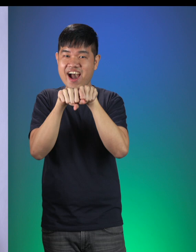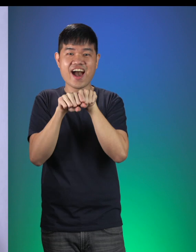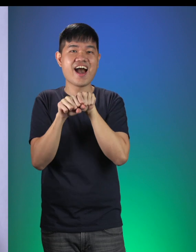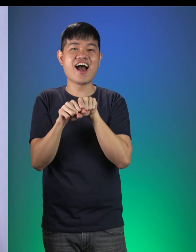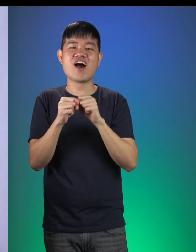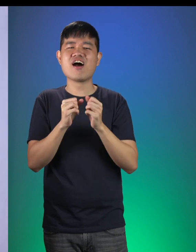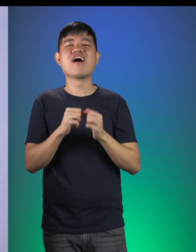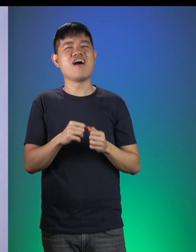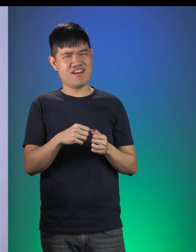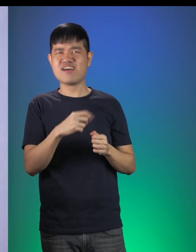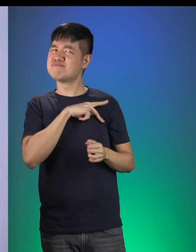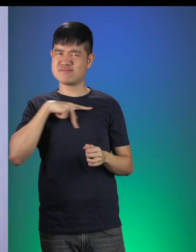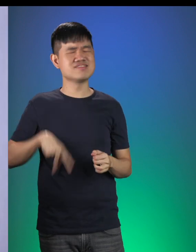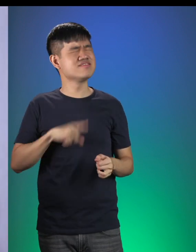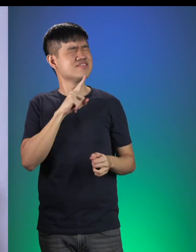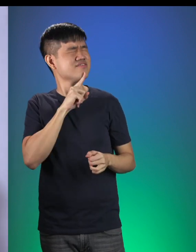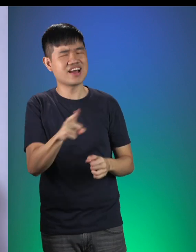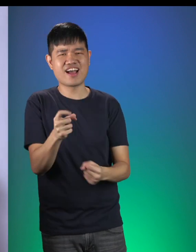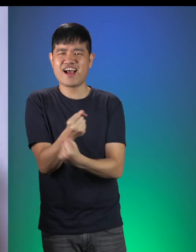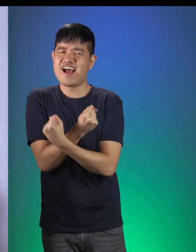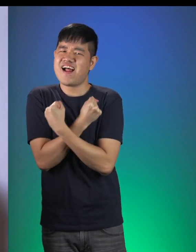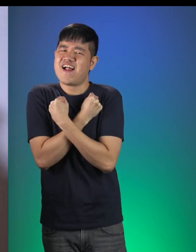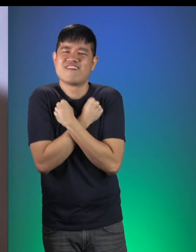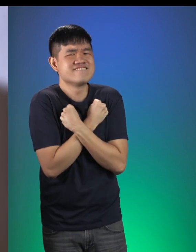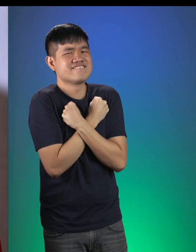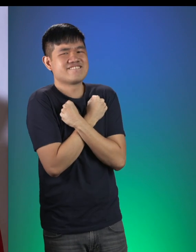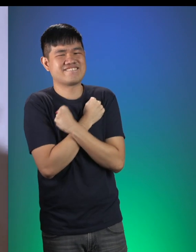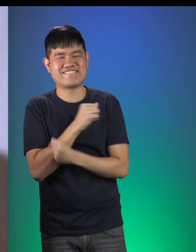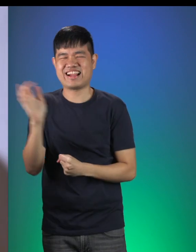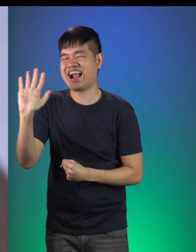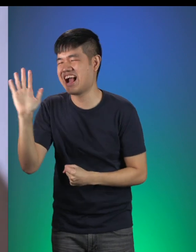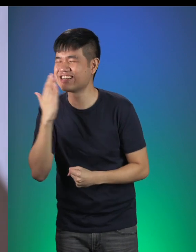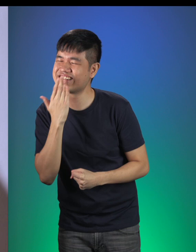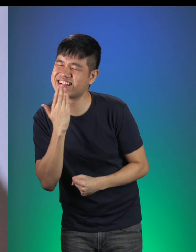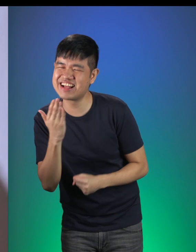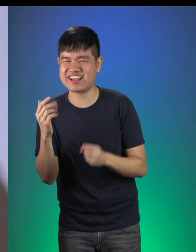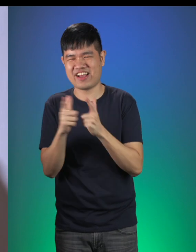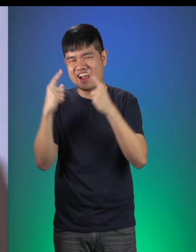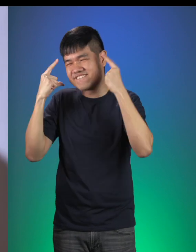The princess is going to love them! Thank you little elves,